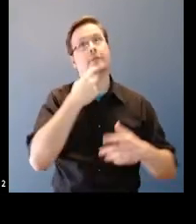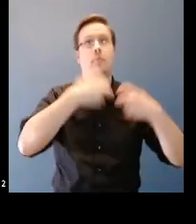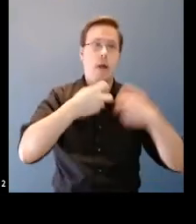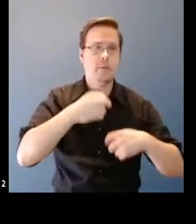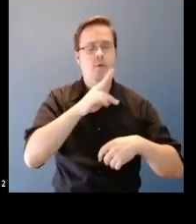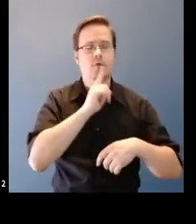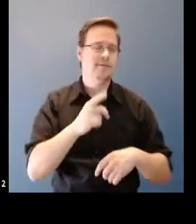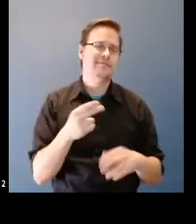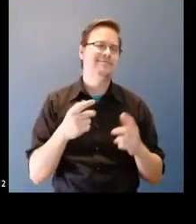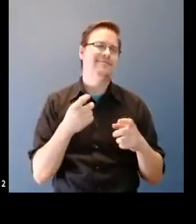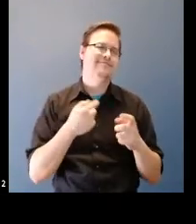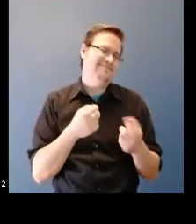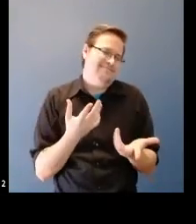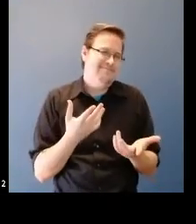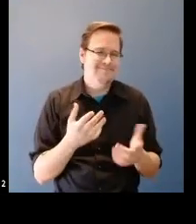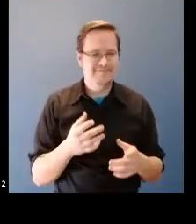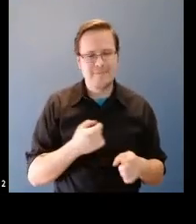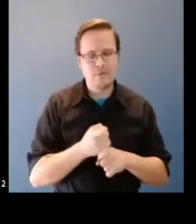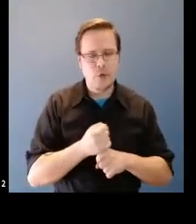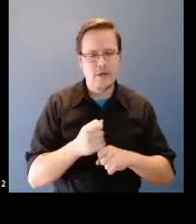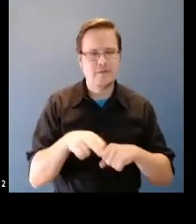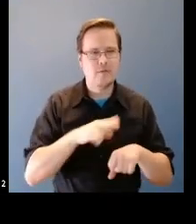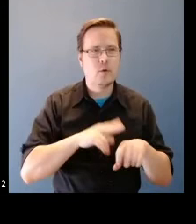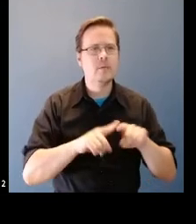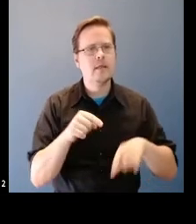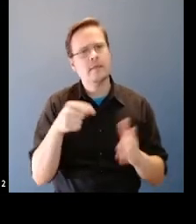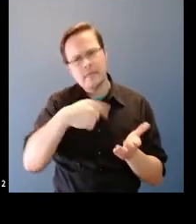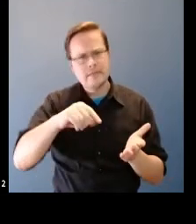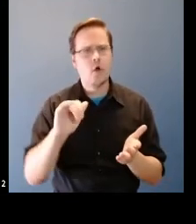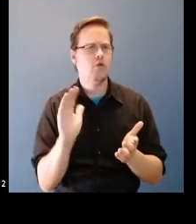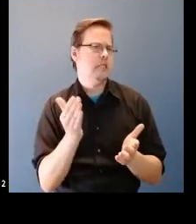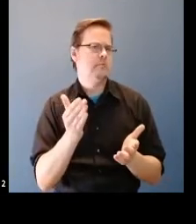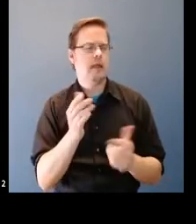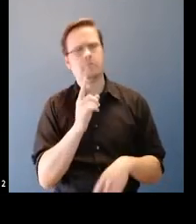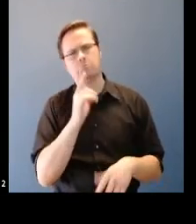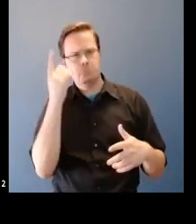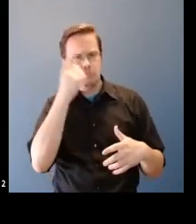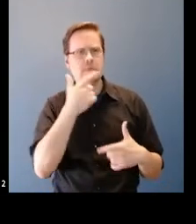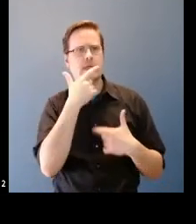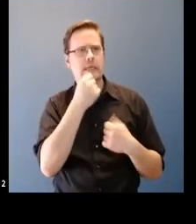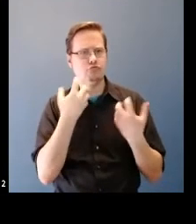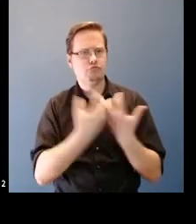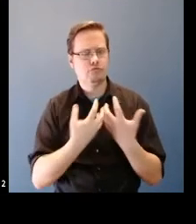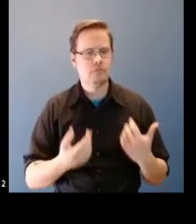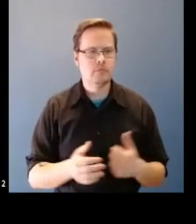Martin Wattenberg: But you know these all seem reasonably interested but let's look at some other ways to investigate this data.